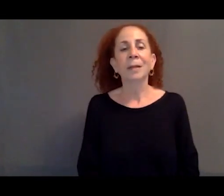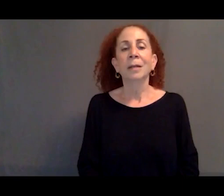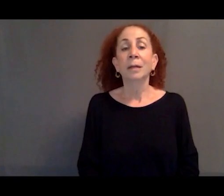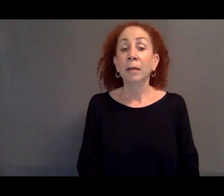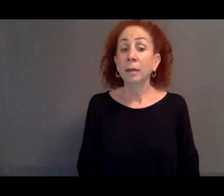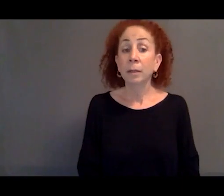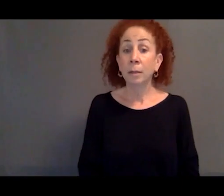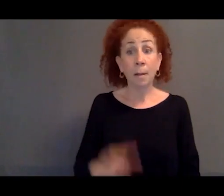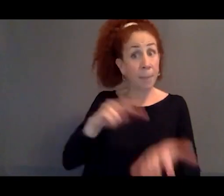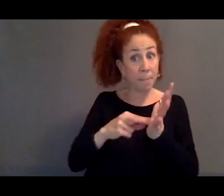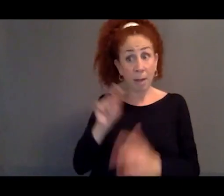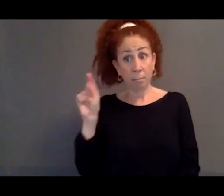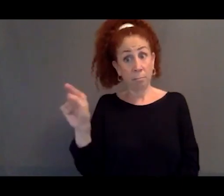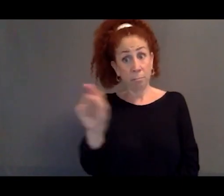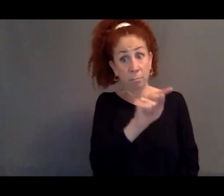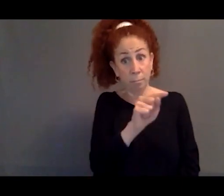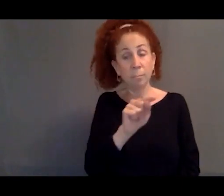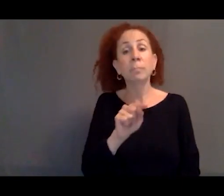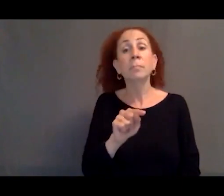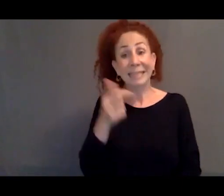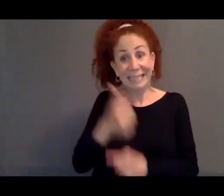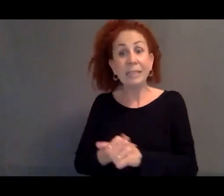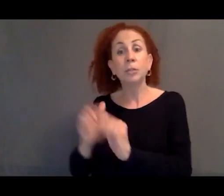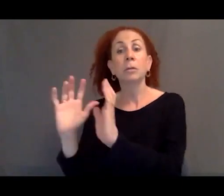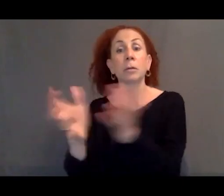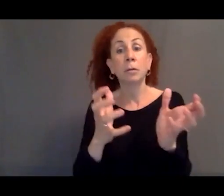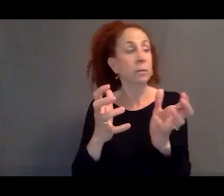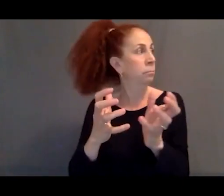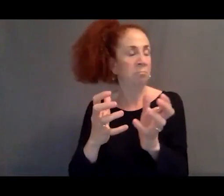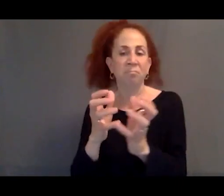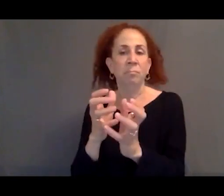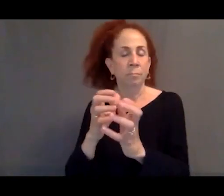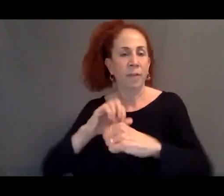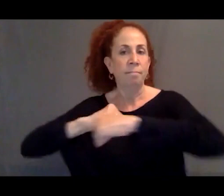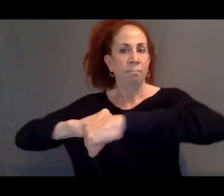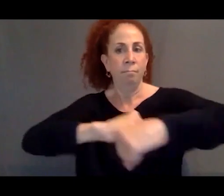where the militias would serve as the enforcers keeping boats